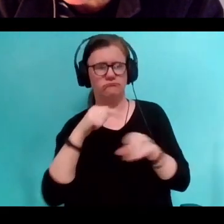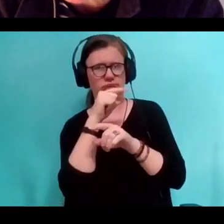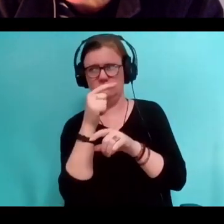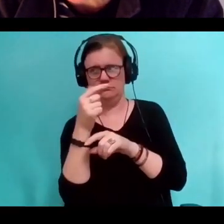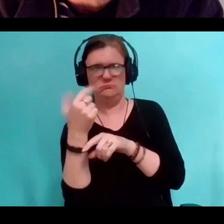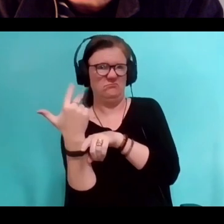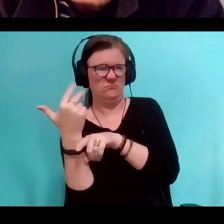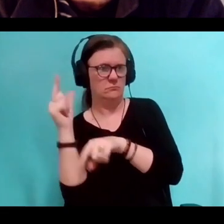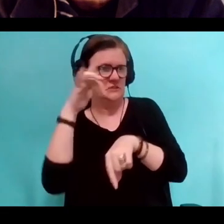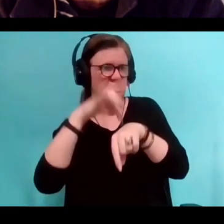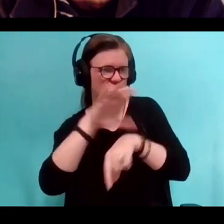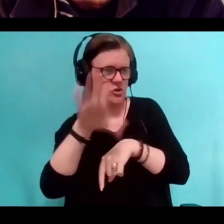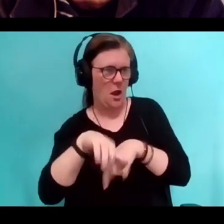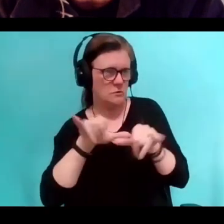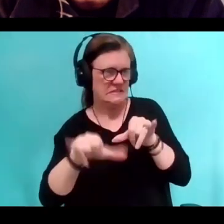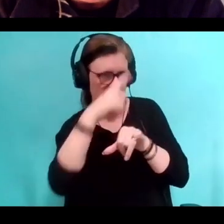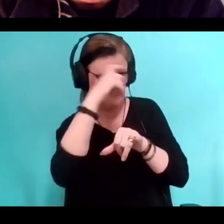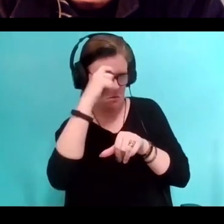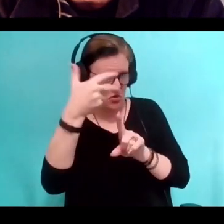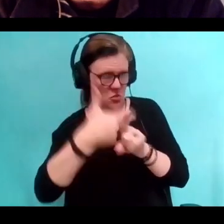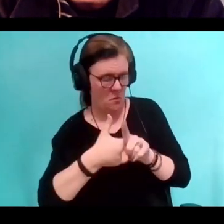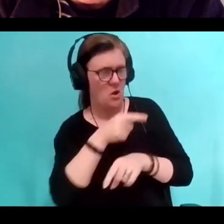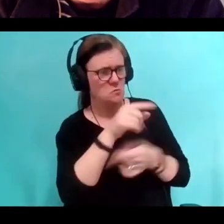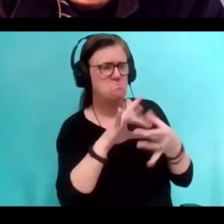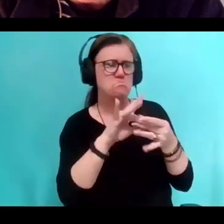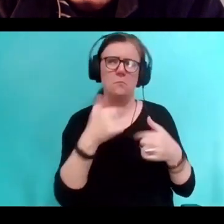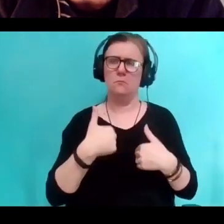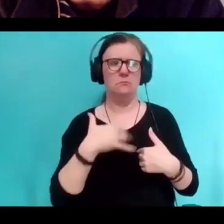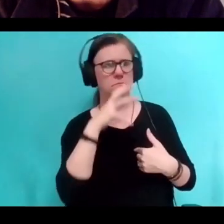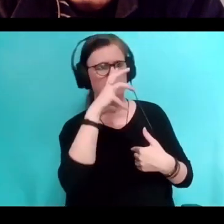and it sounded really interesting there.